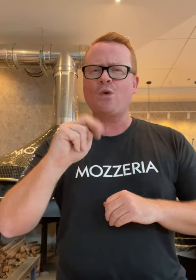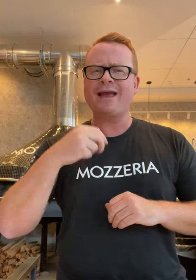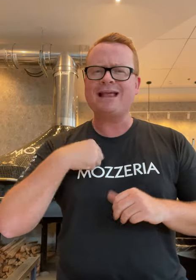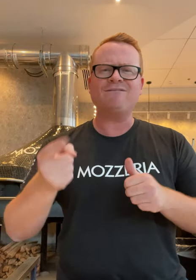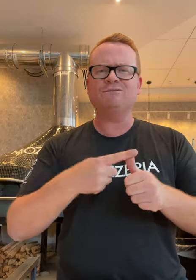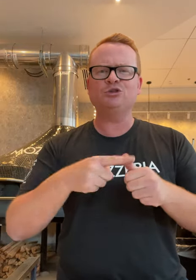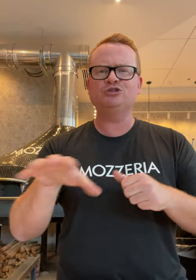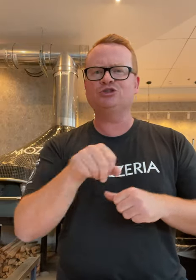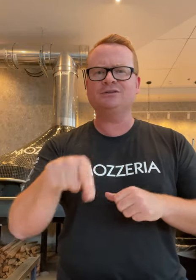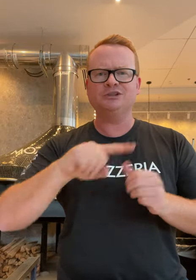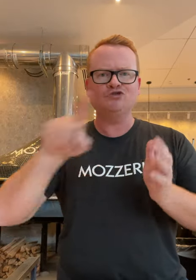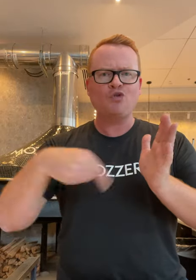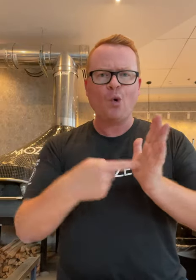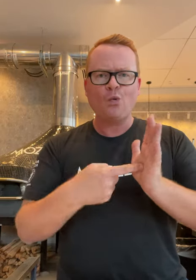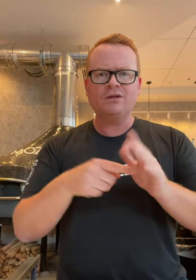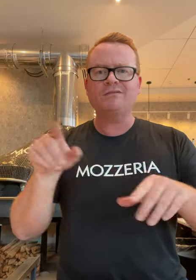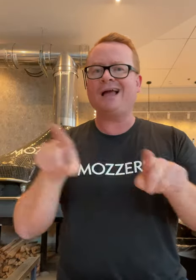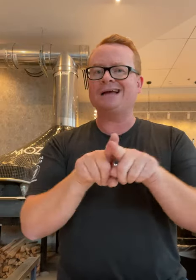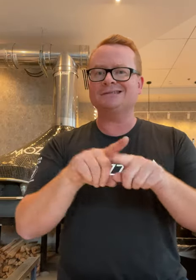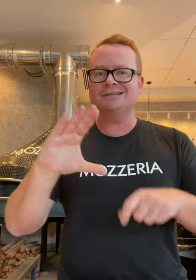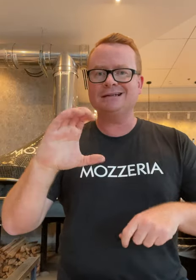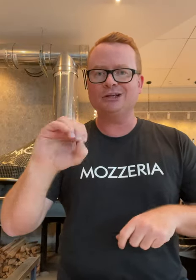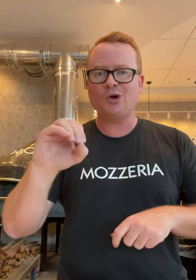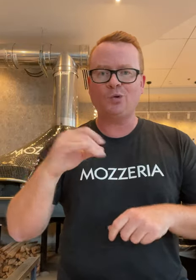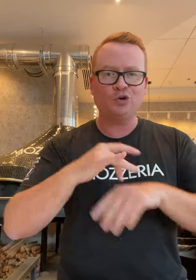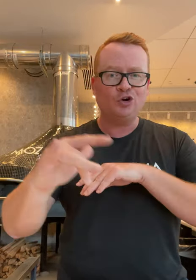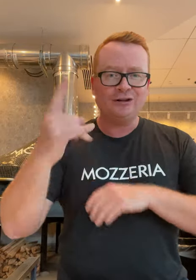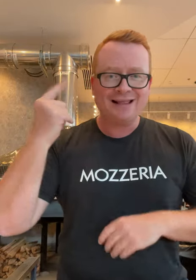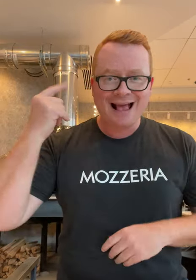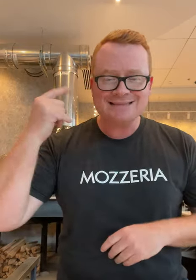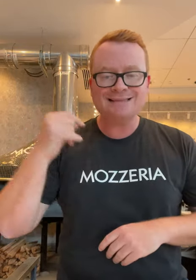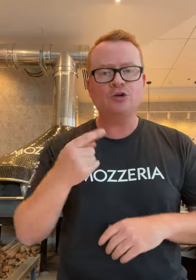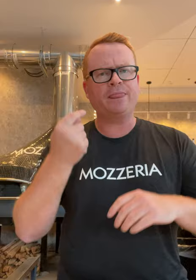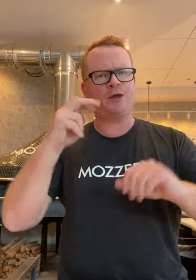When I first took this job as CEO early last year,